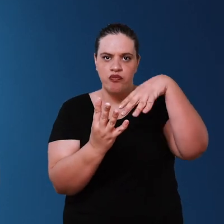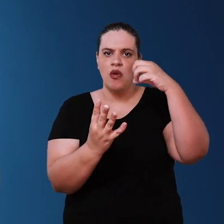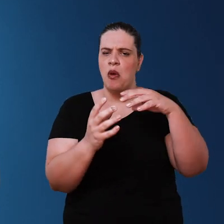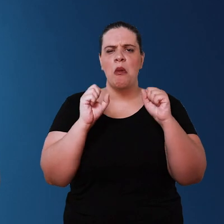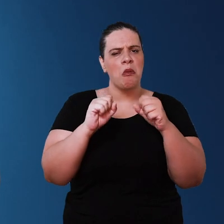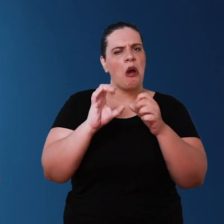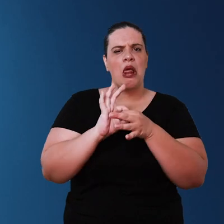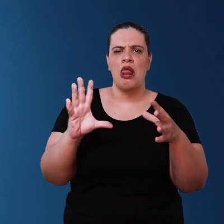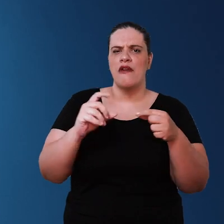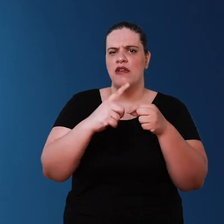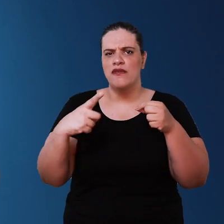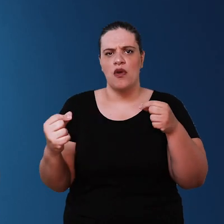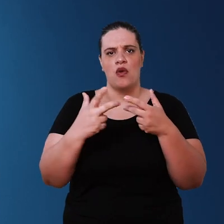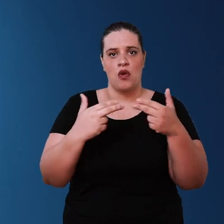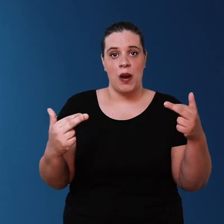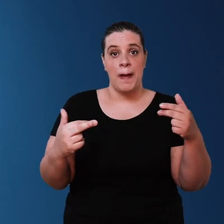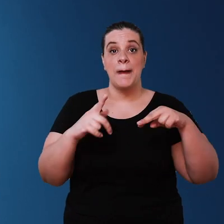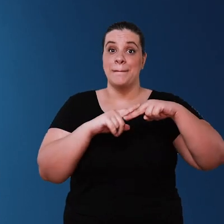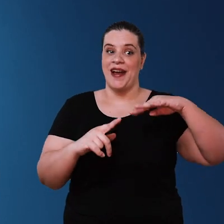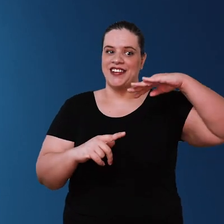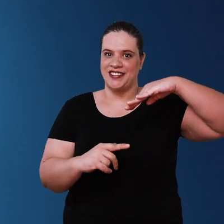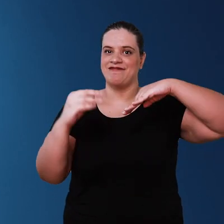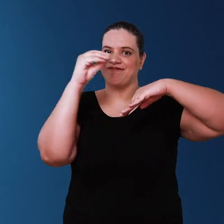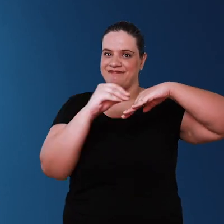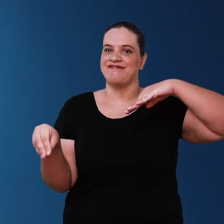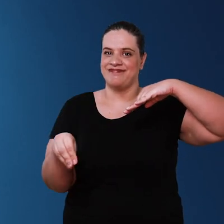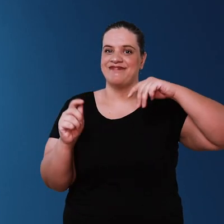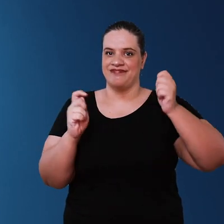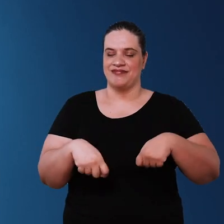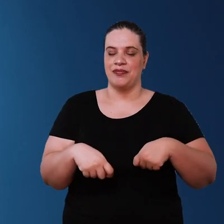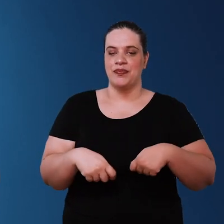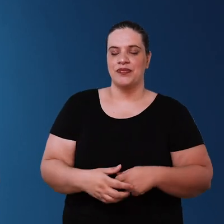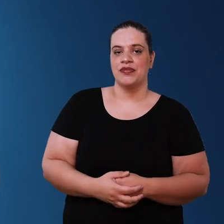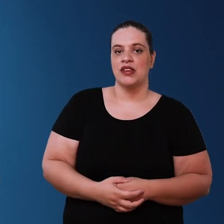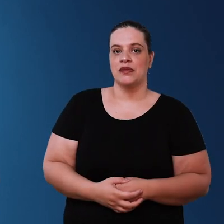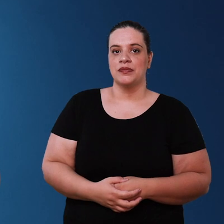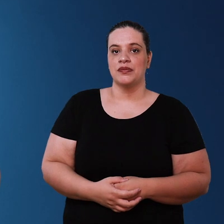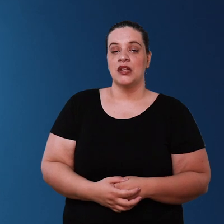pass through the gutter but are discarded by the filter as well as to calculate the